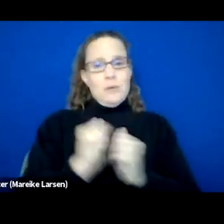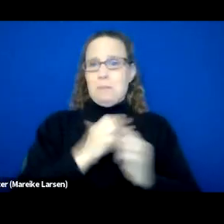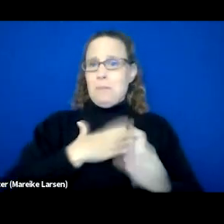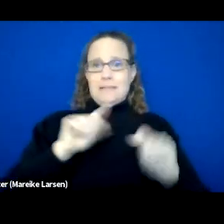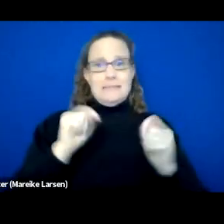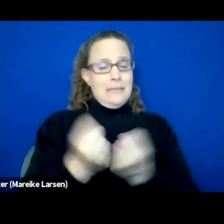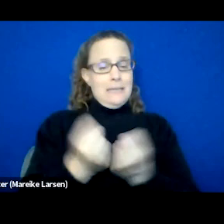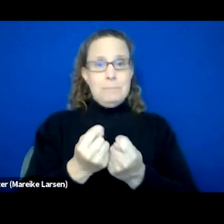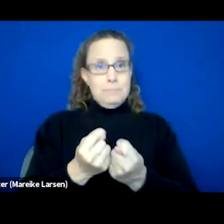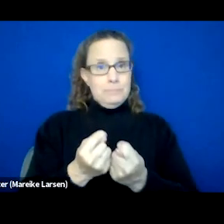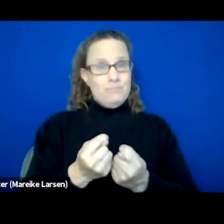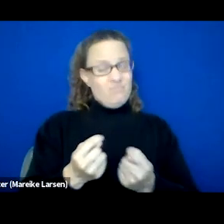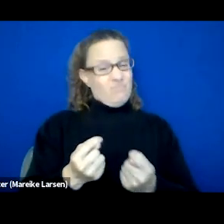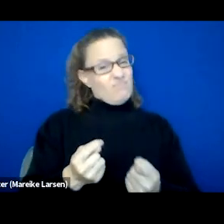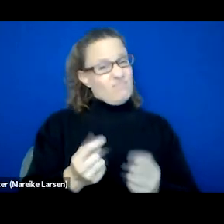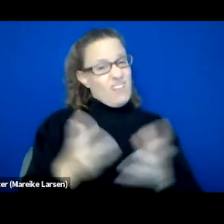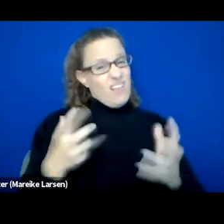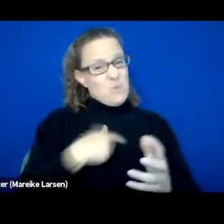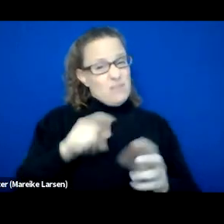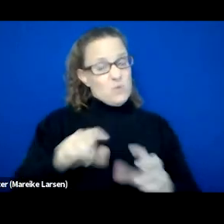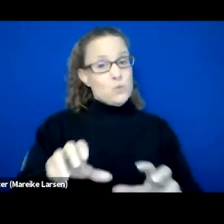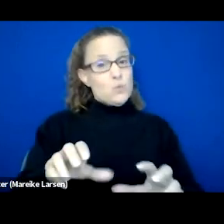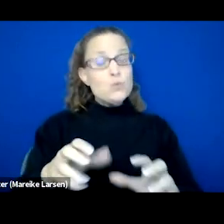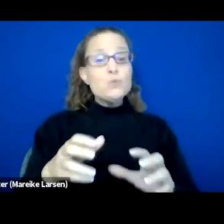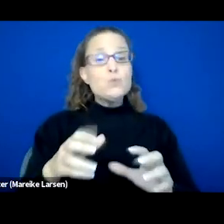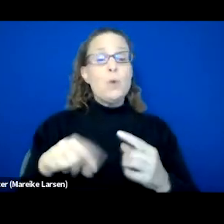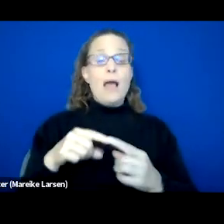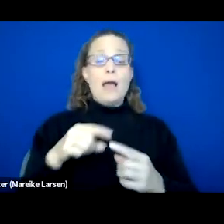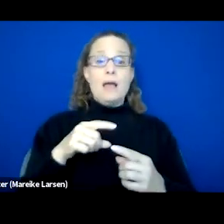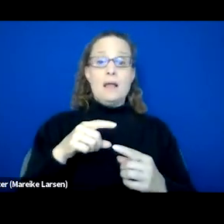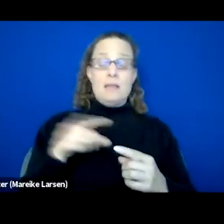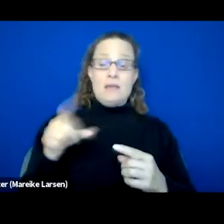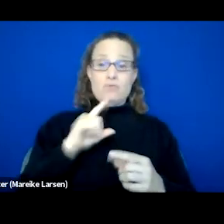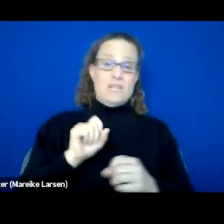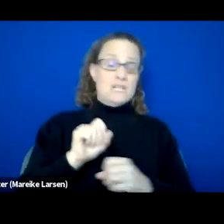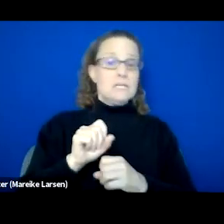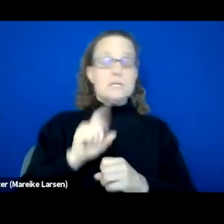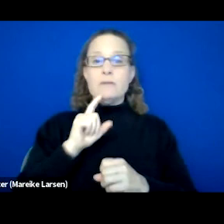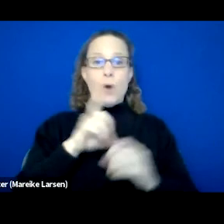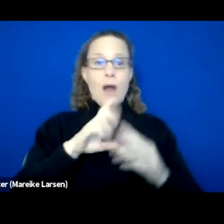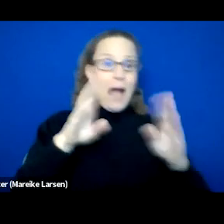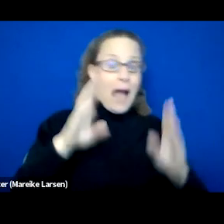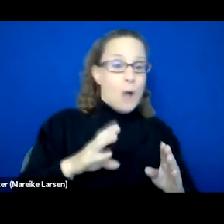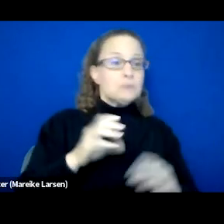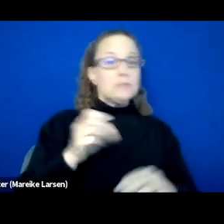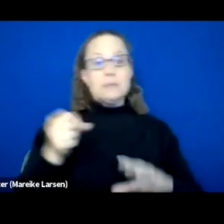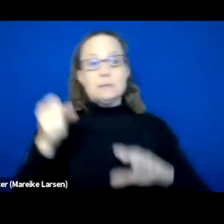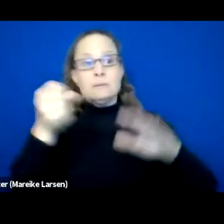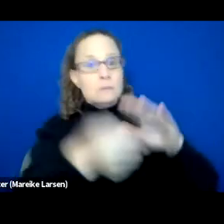because it's a lot that we have to do. And they really put in, as far as housing these people, as far as just like seeing their face,